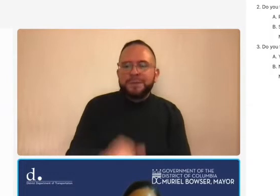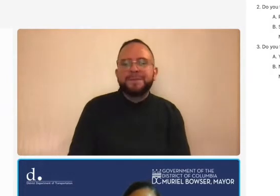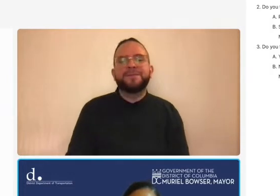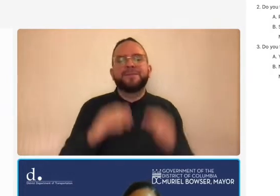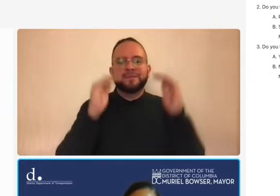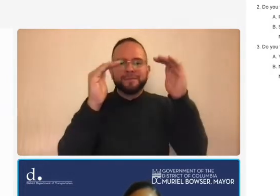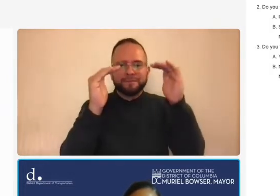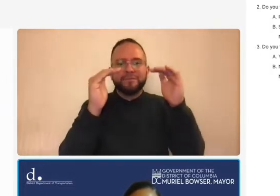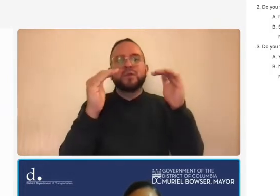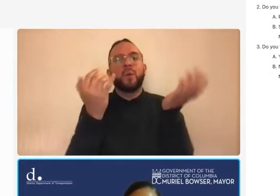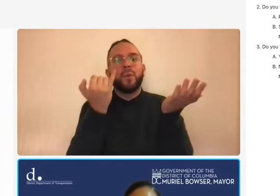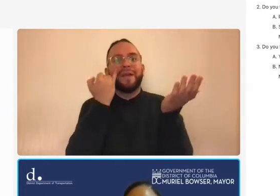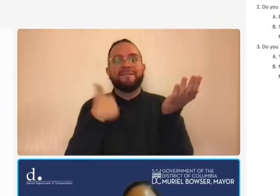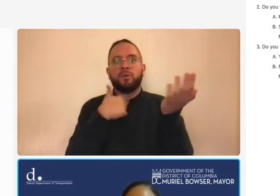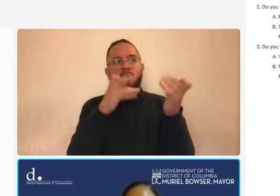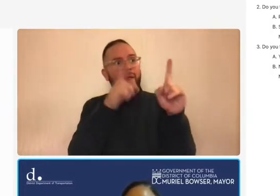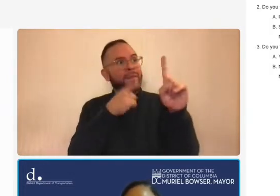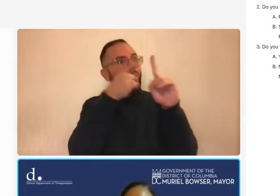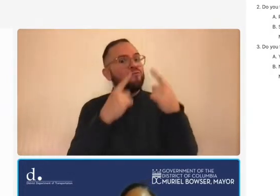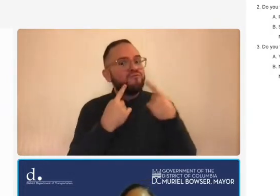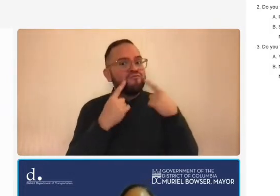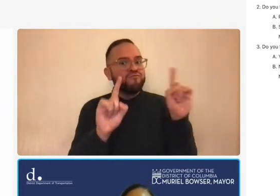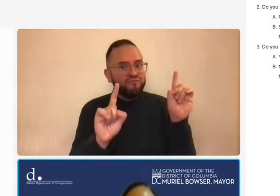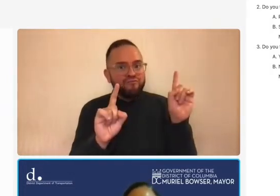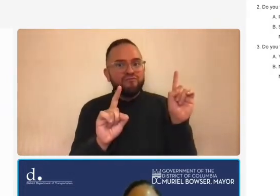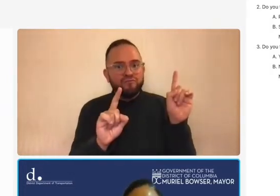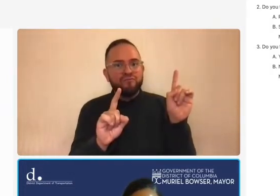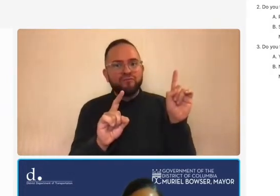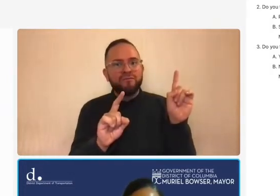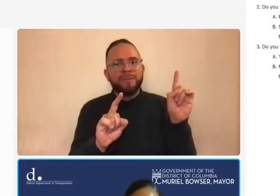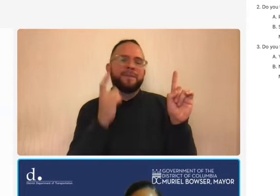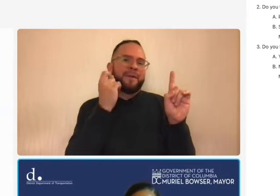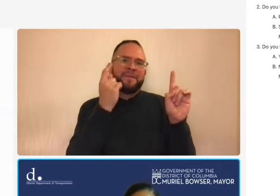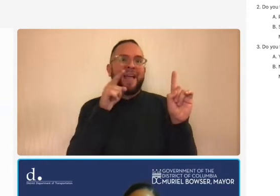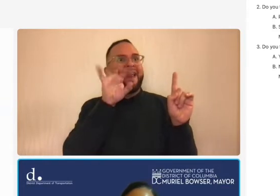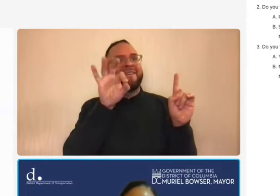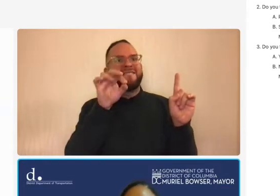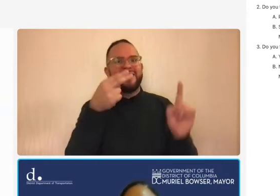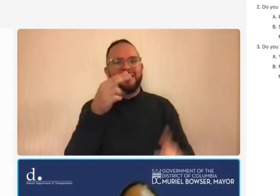mission um the fhwa it doesn't do all of this on its own what it does it provides